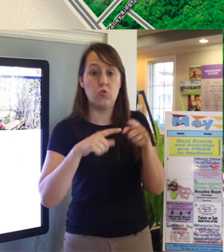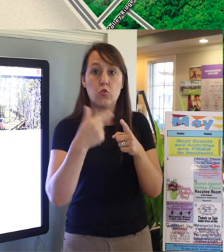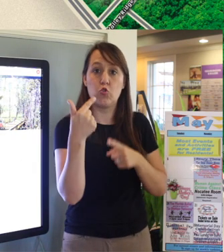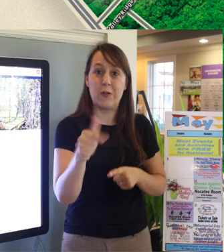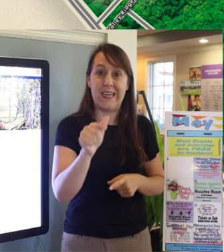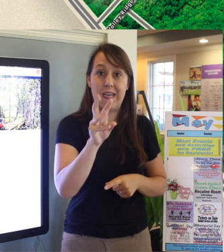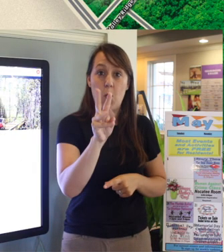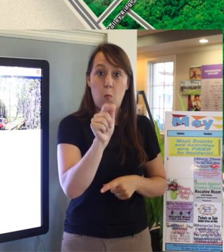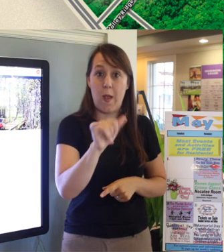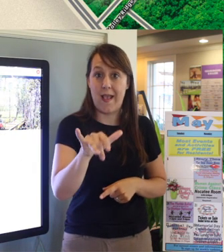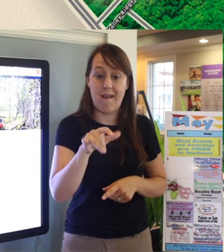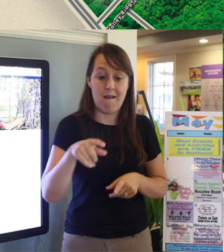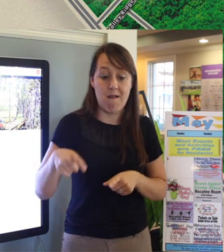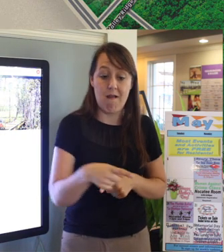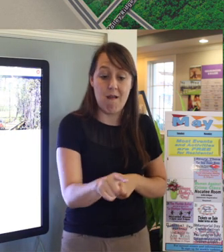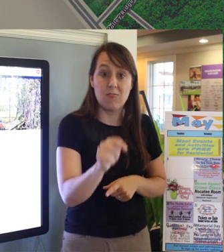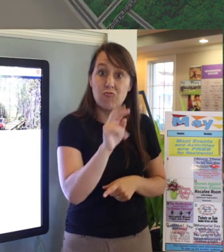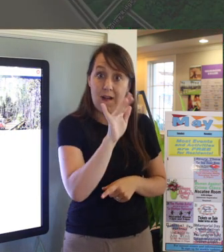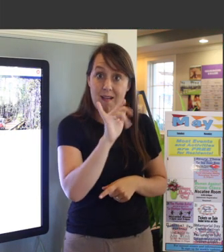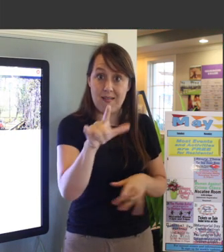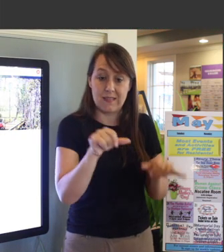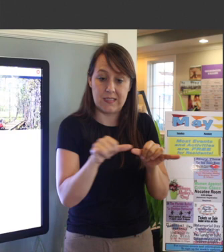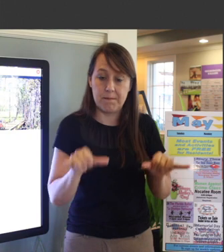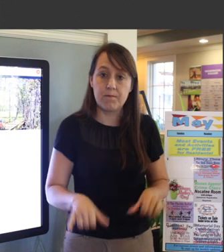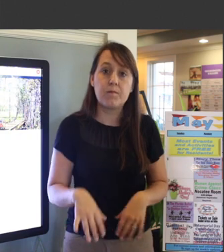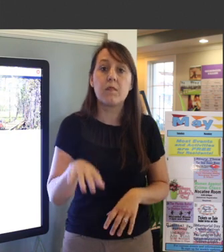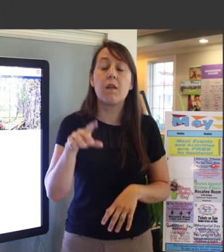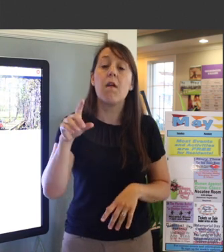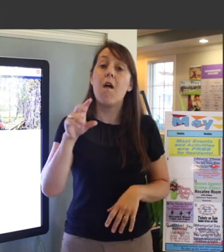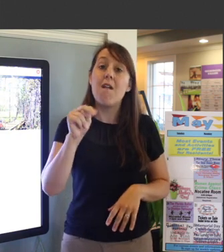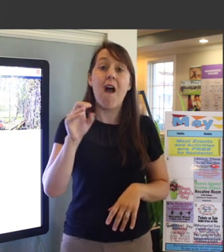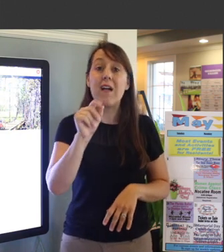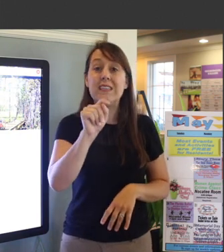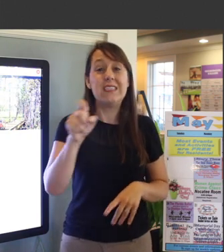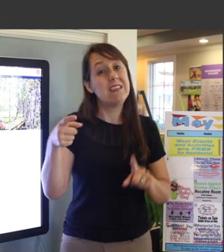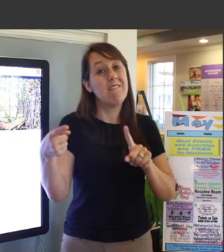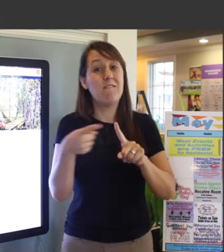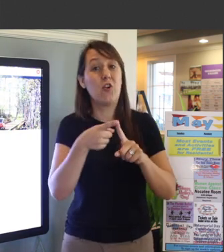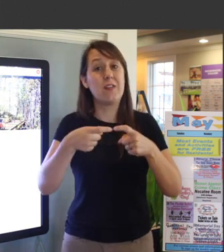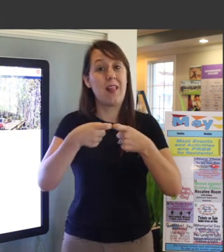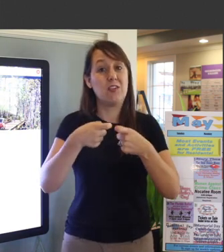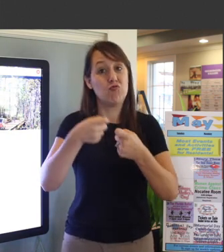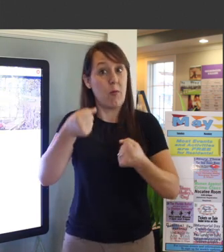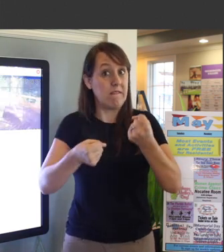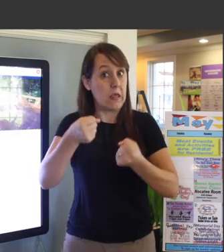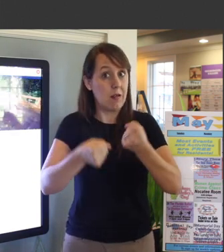So Nocatee is the first electrical vehicle approved community in Northeast Florida